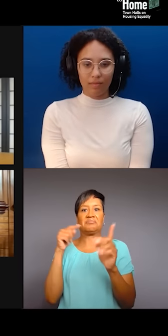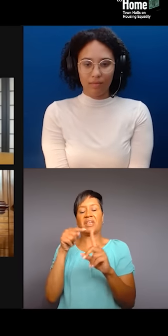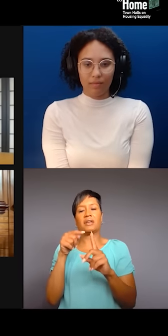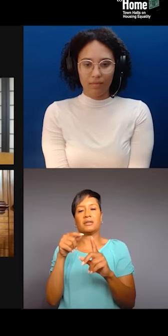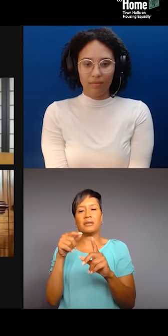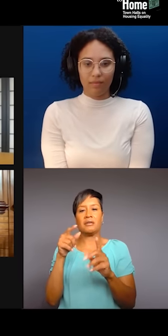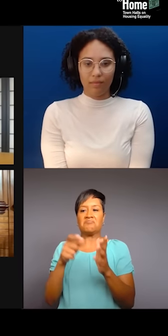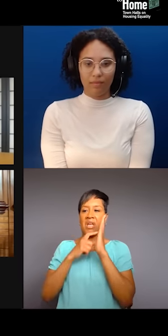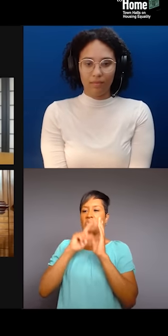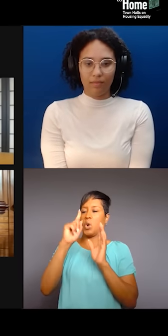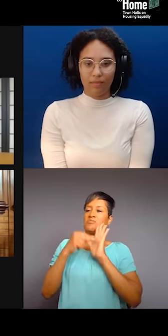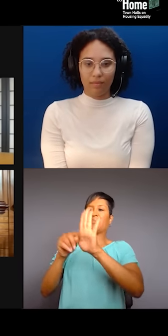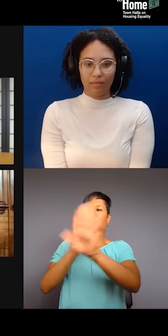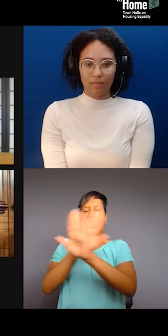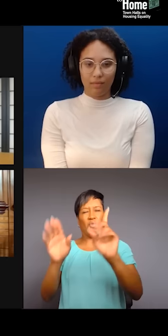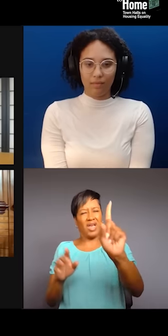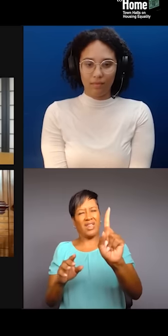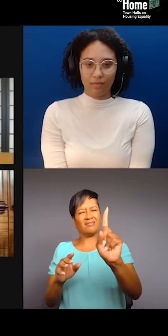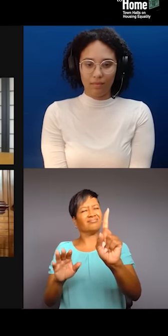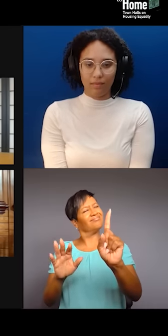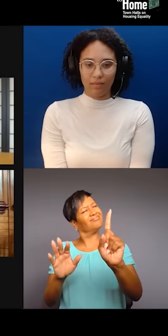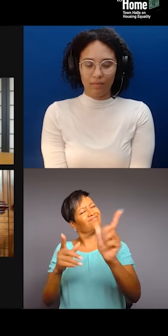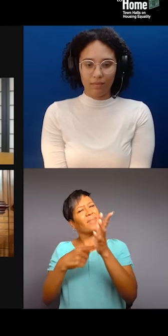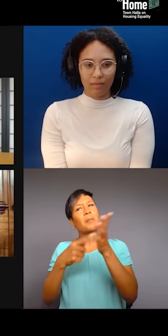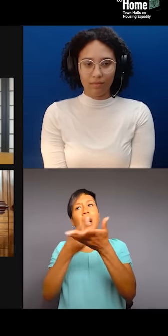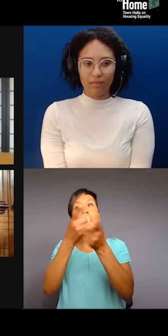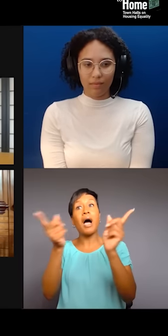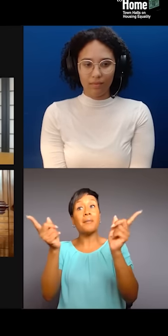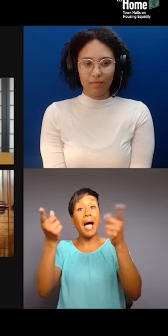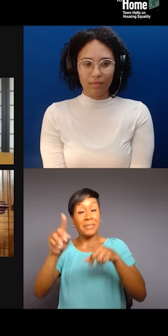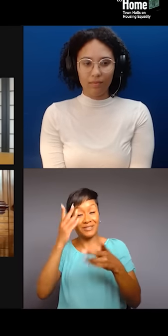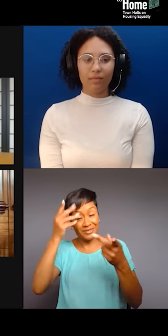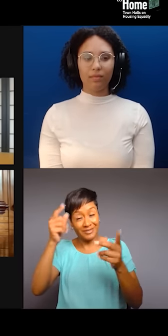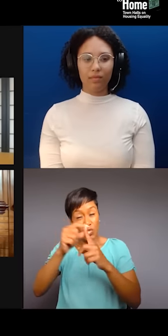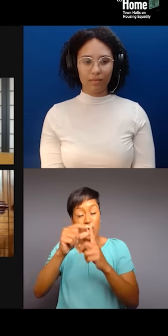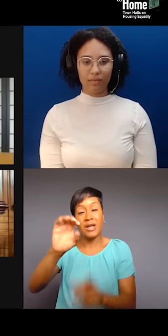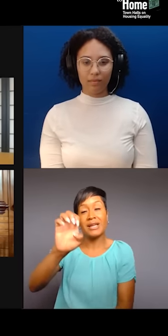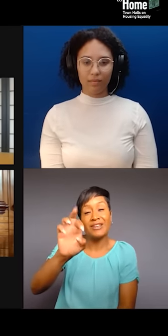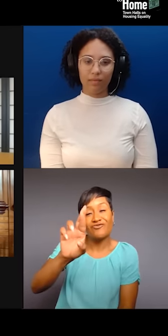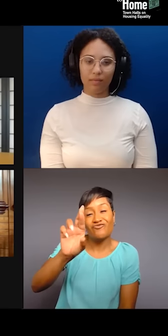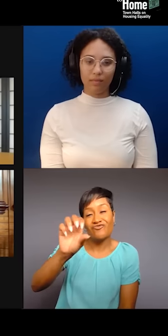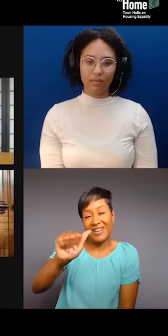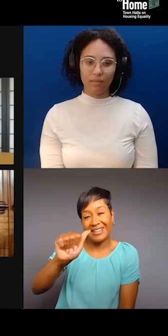And sometimes, there's this idea when erasure happens that you can only be one, and...